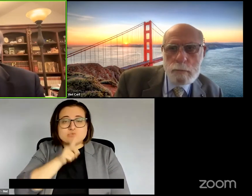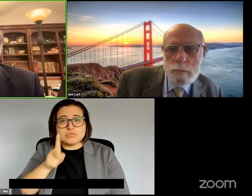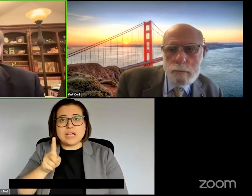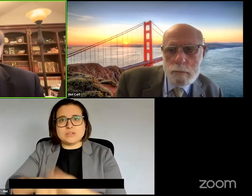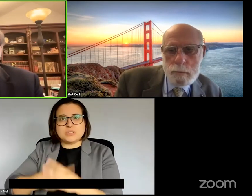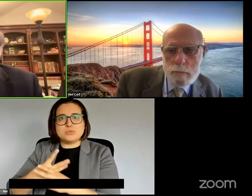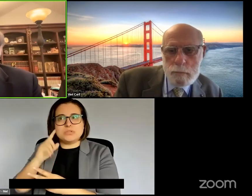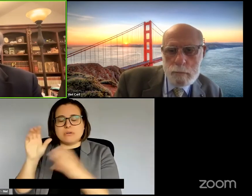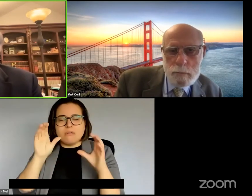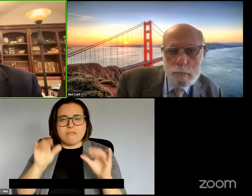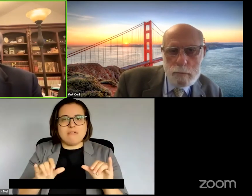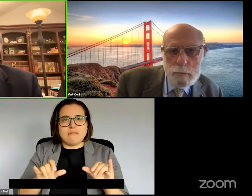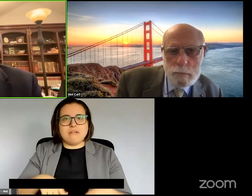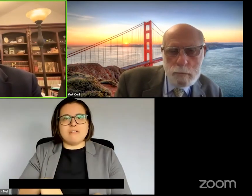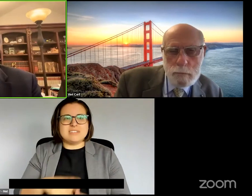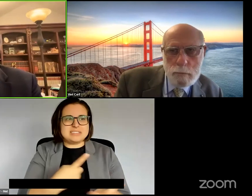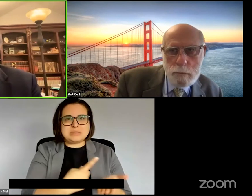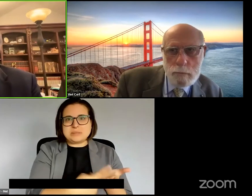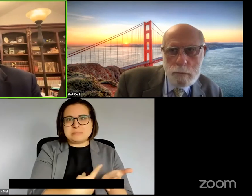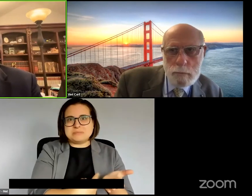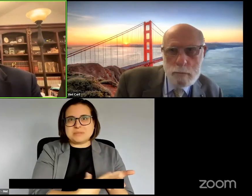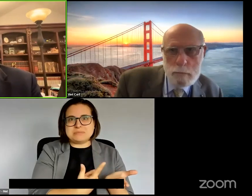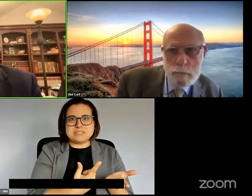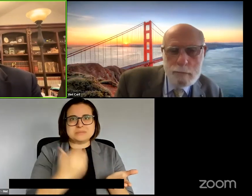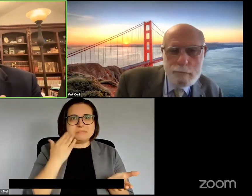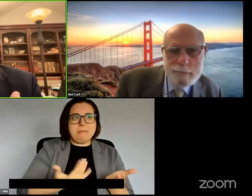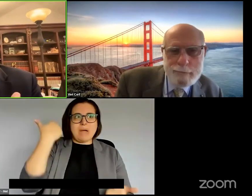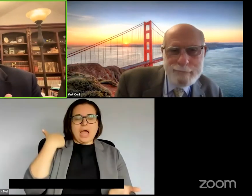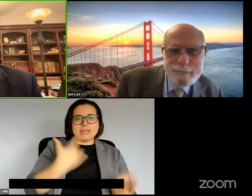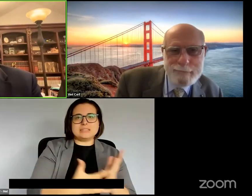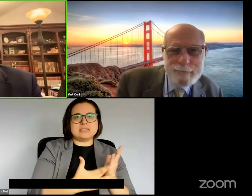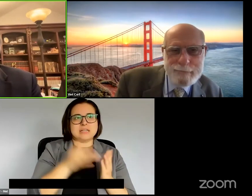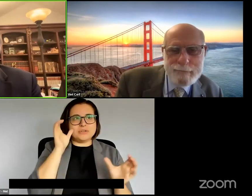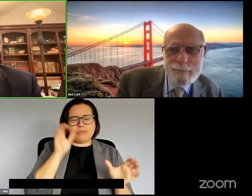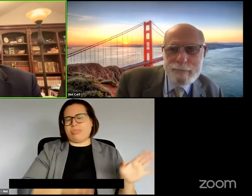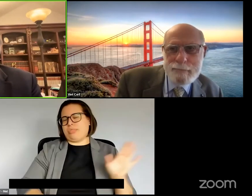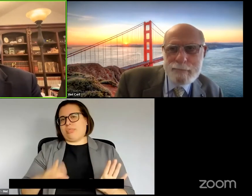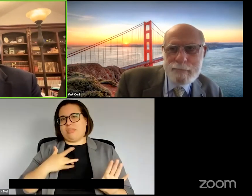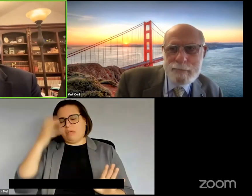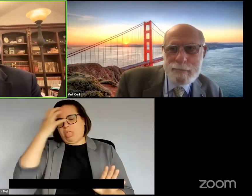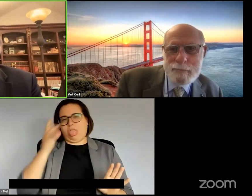We now are seeing technologies that don't make you sick, that and you know maybe someday